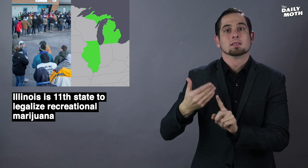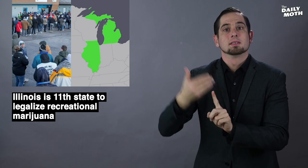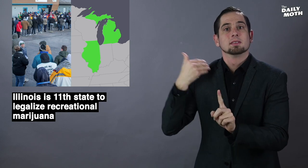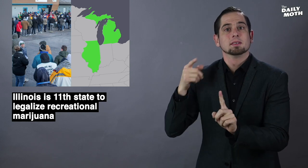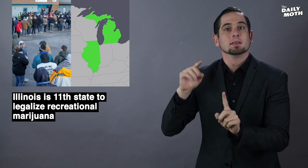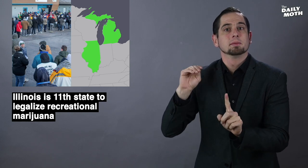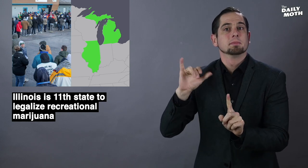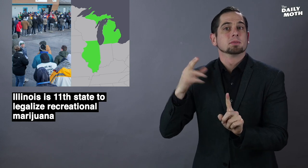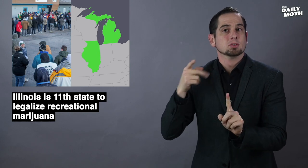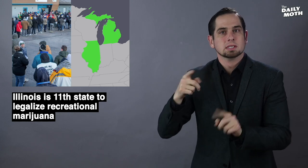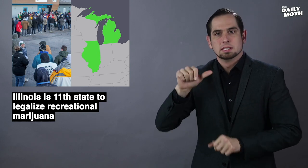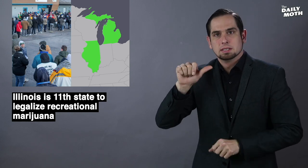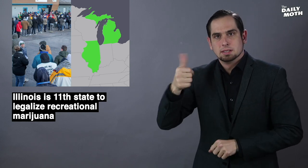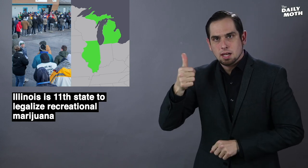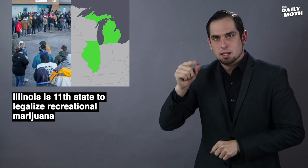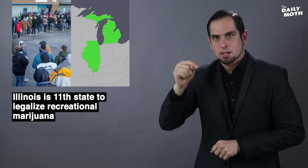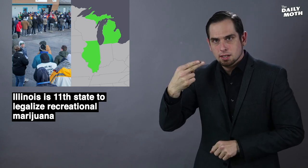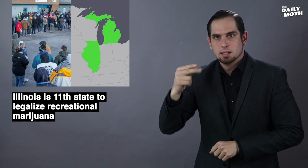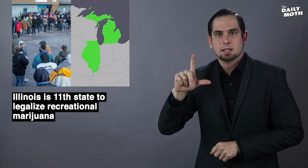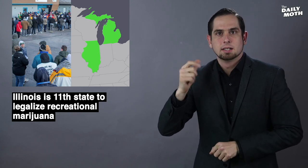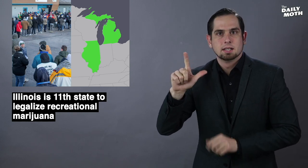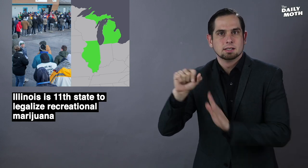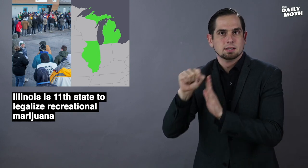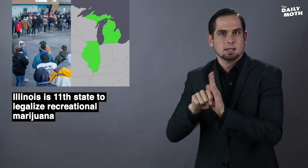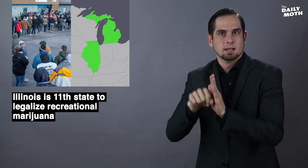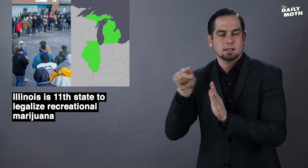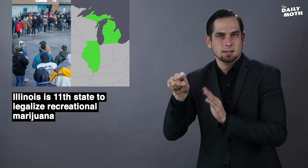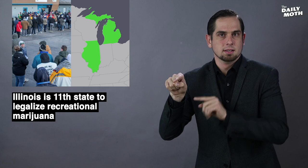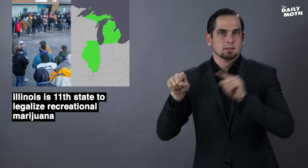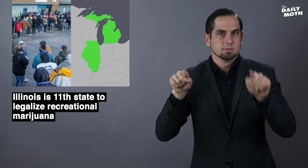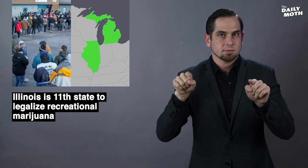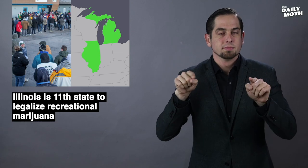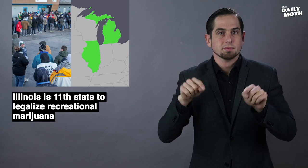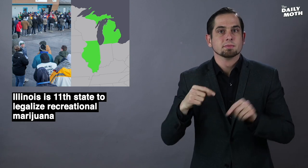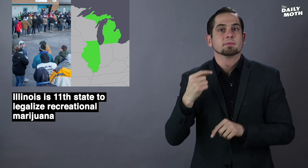Michigan was the 10th legal state.